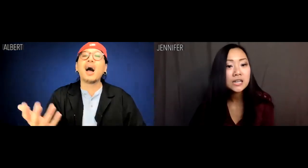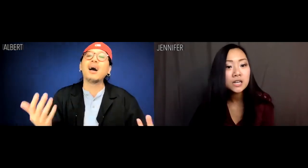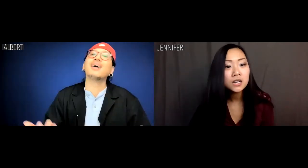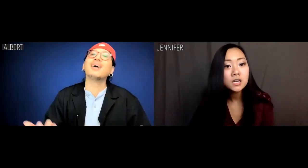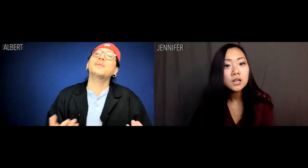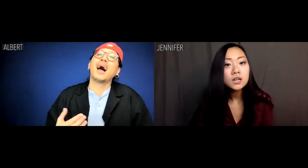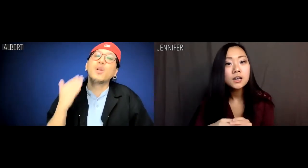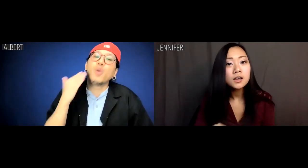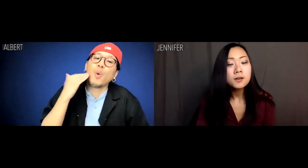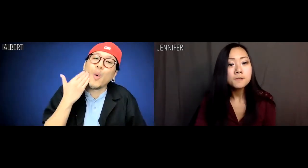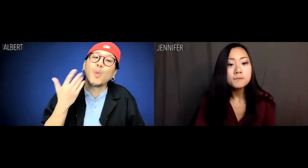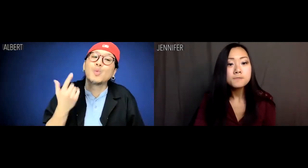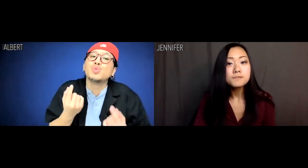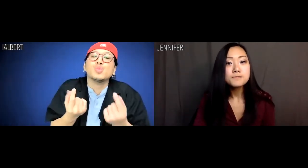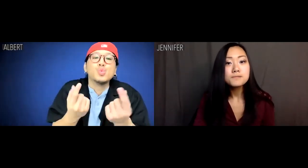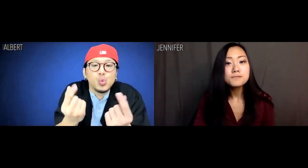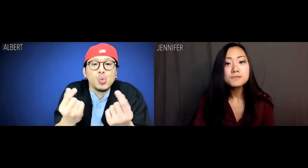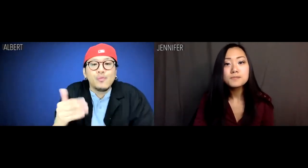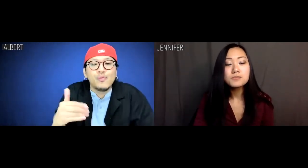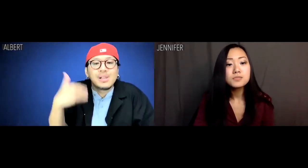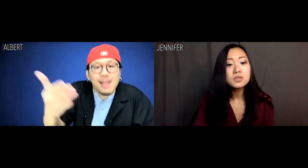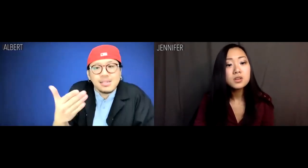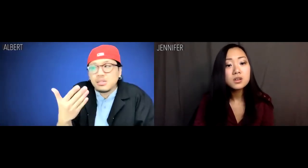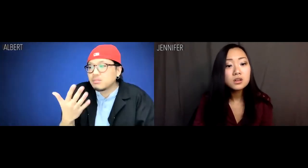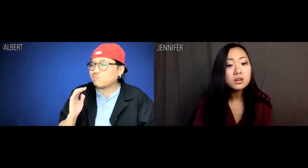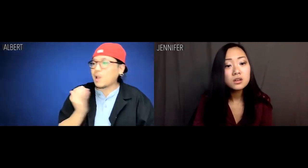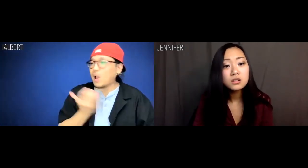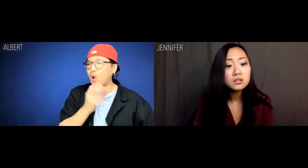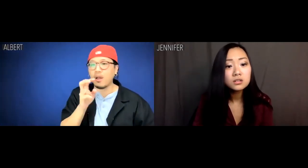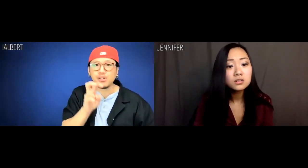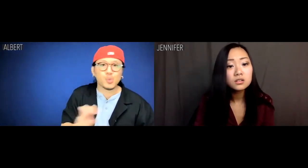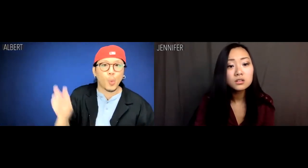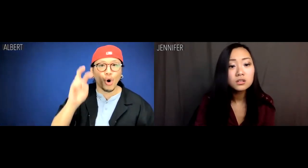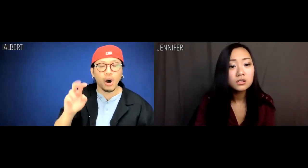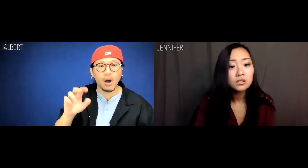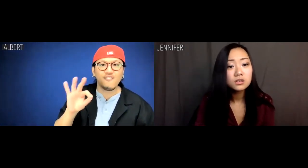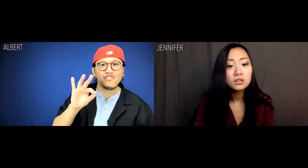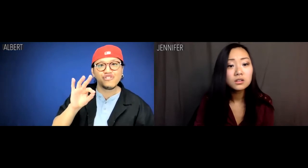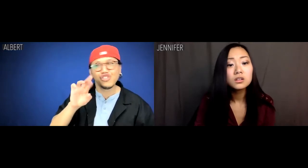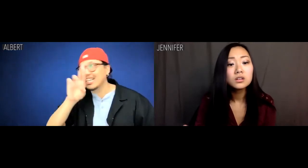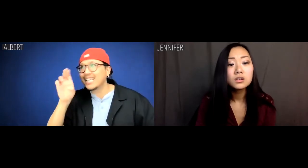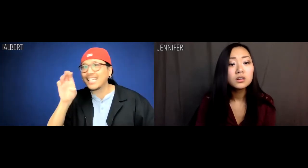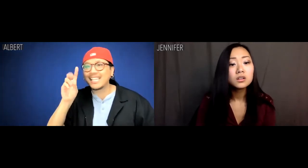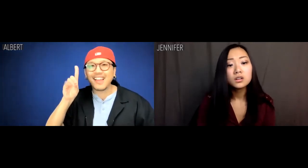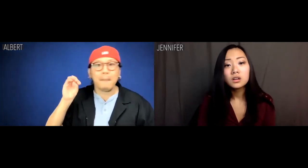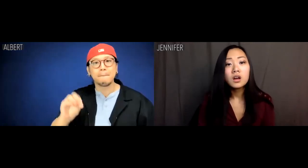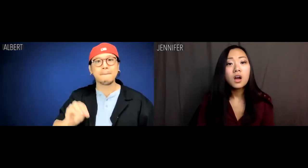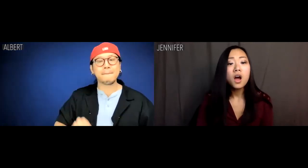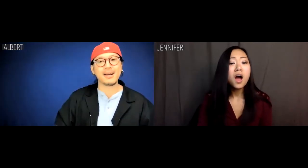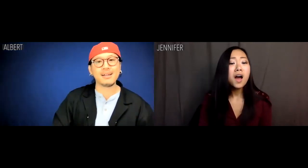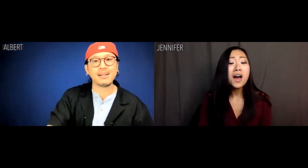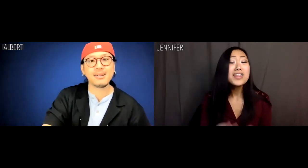Albert: I mean, what's the next stop on our freedom tour?